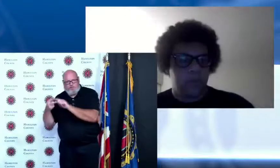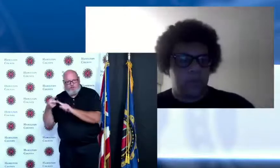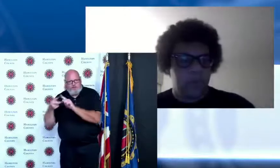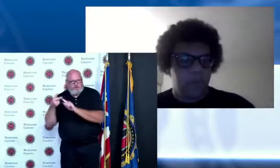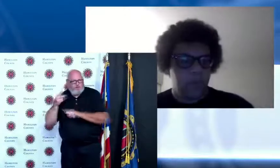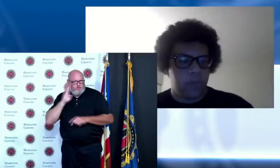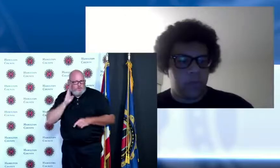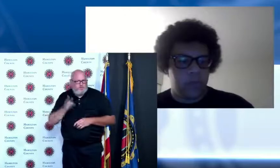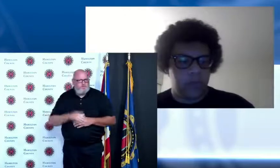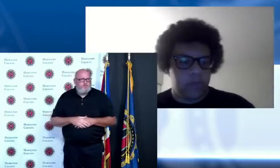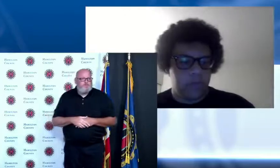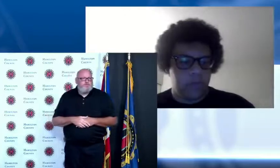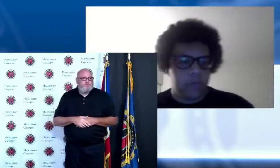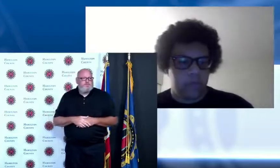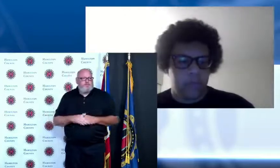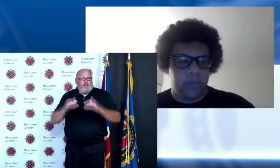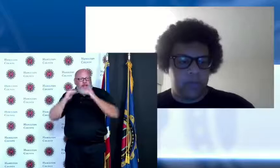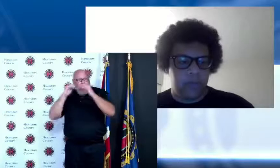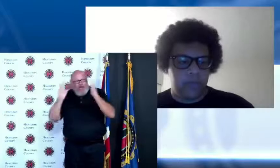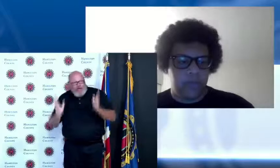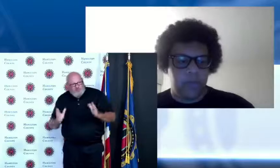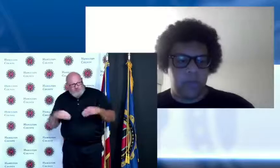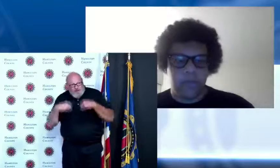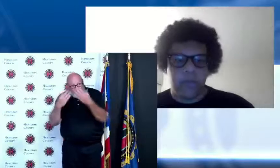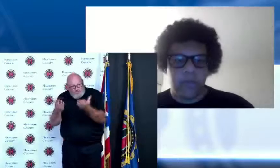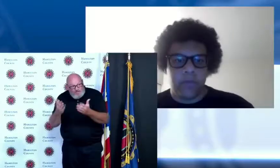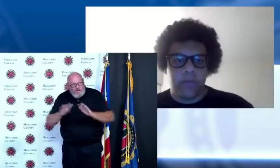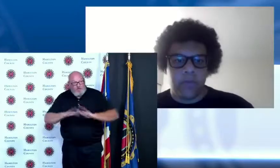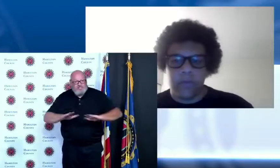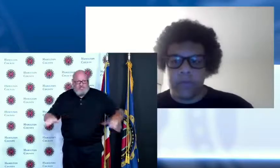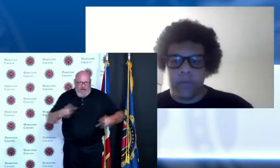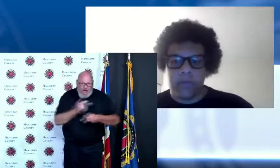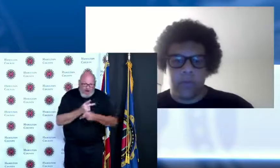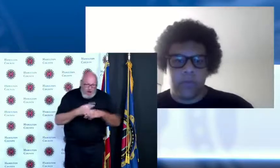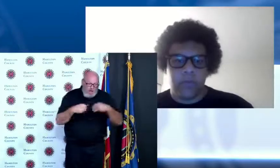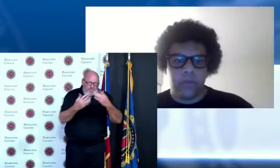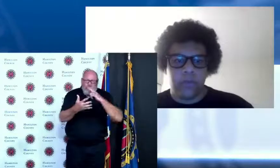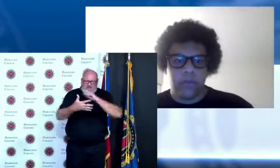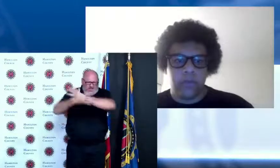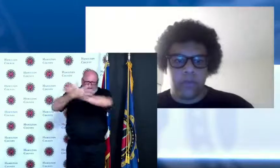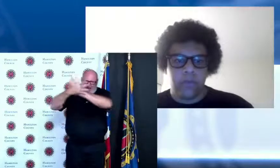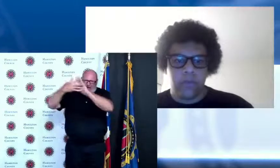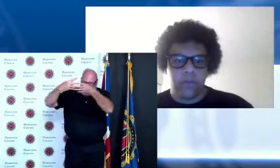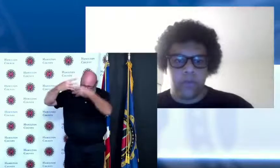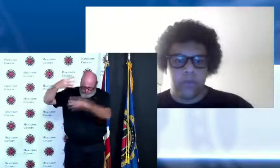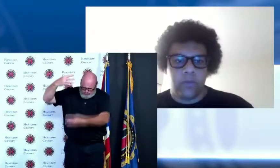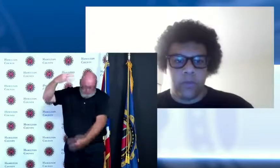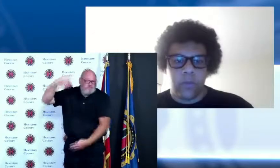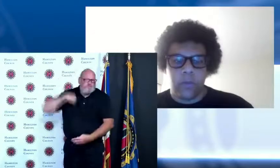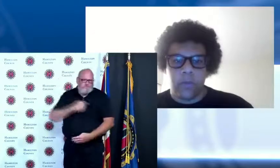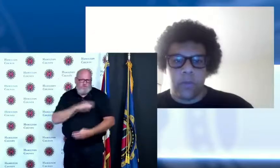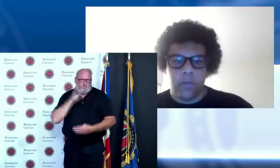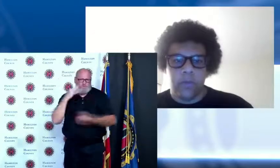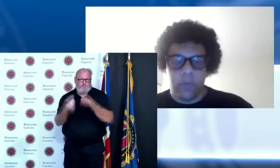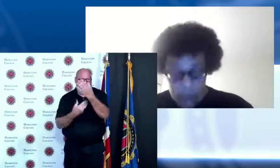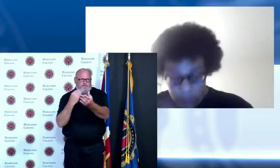and child care so we're going to continue to do this work we're just going to have that be focused